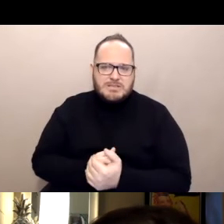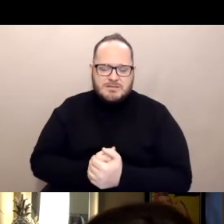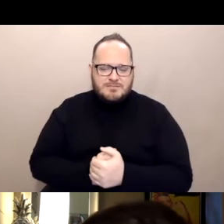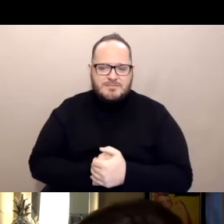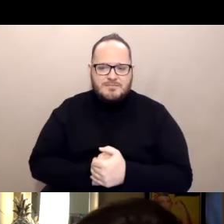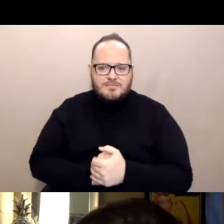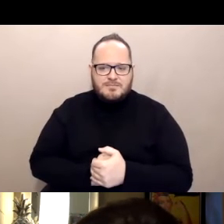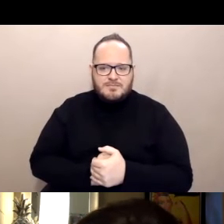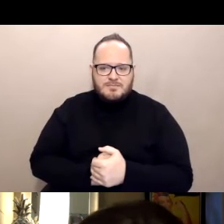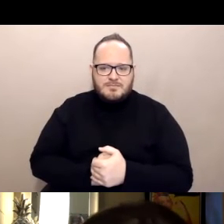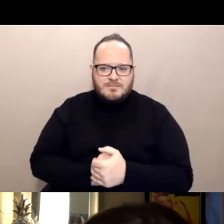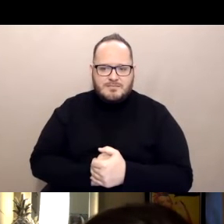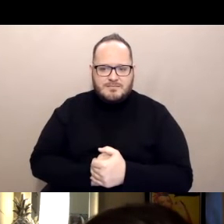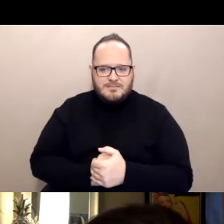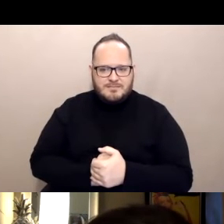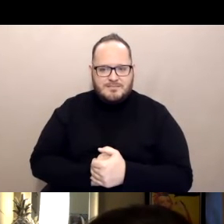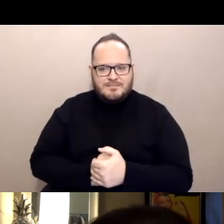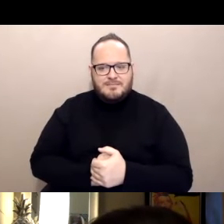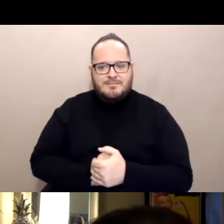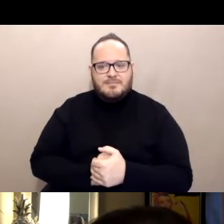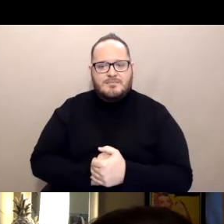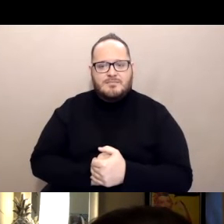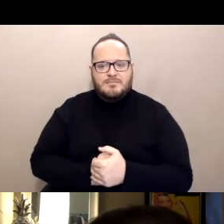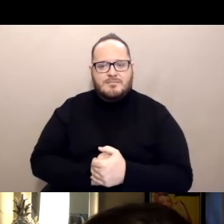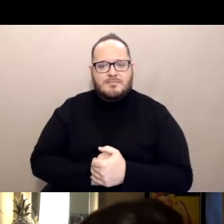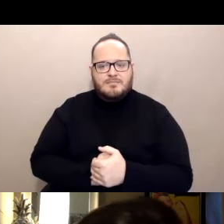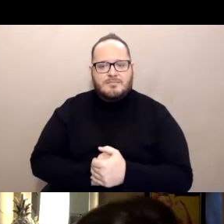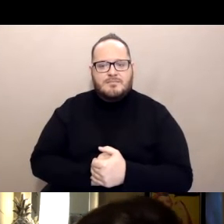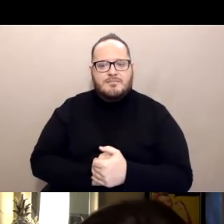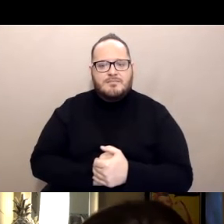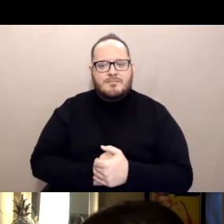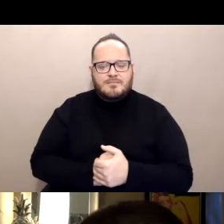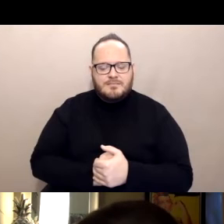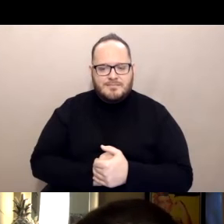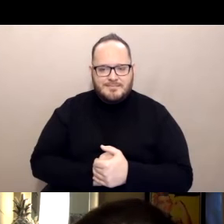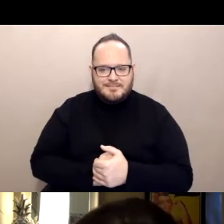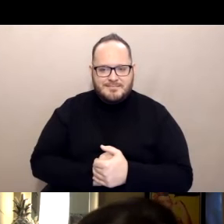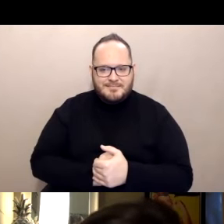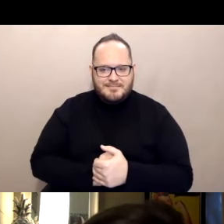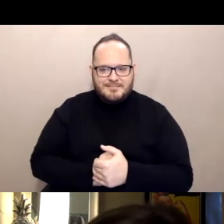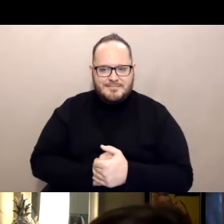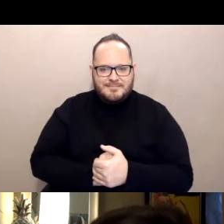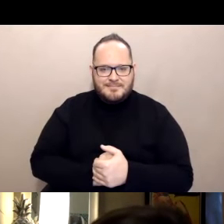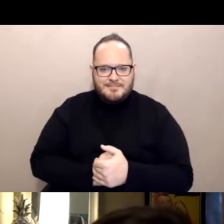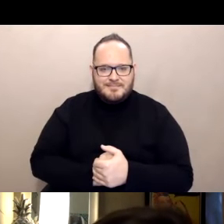For the first dose, I just had a sore arm and was a bit dizzy.